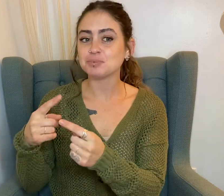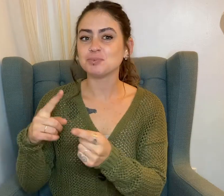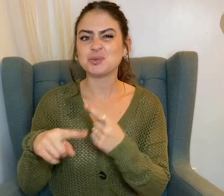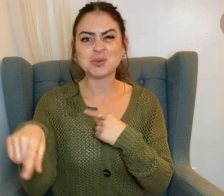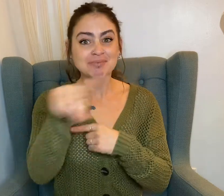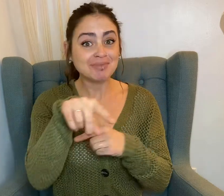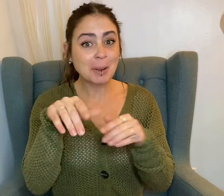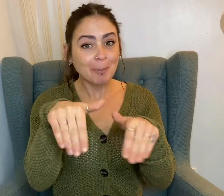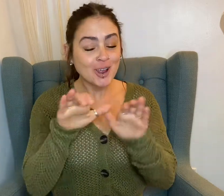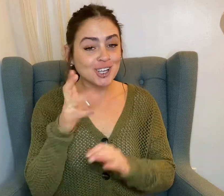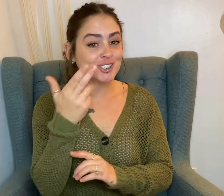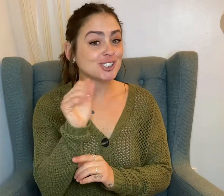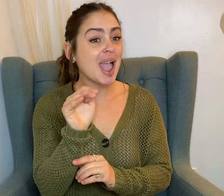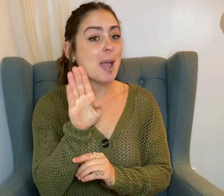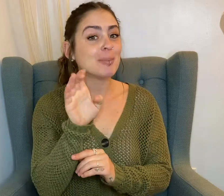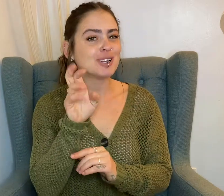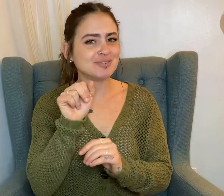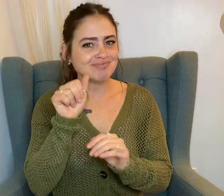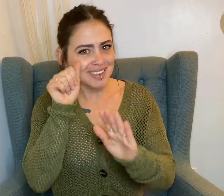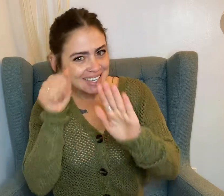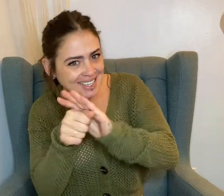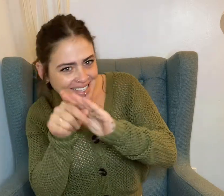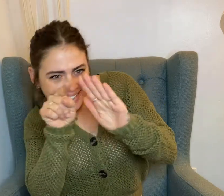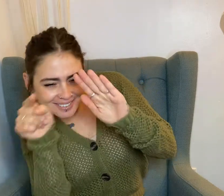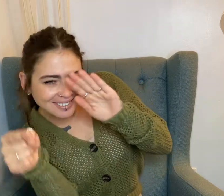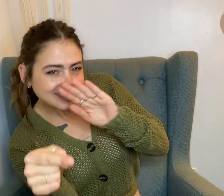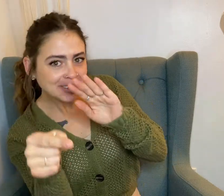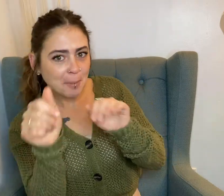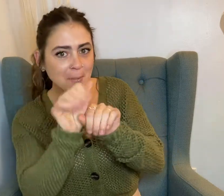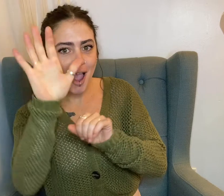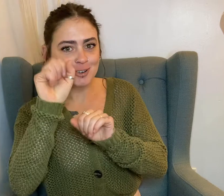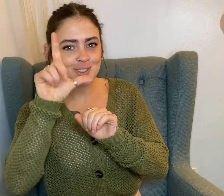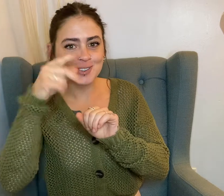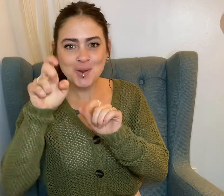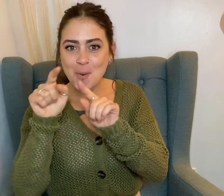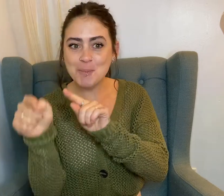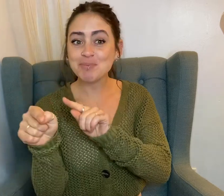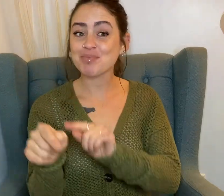burial chambers hidden on Machu Picchu's mountain slope, Heaney noted.